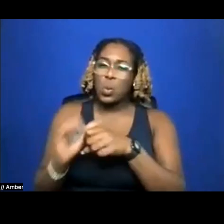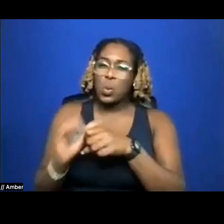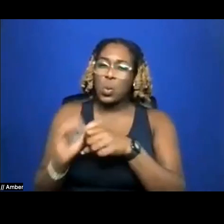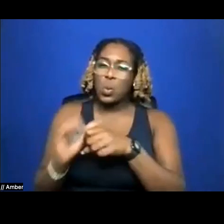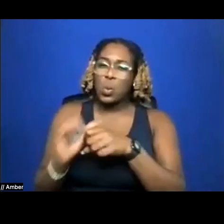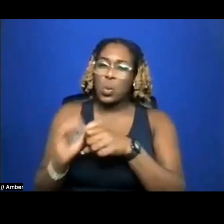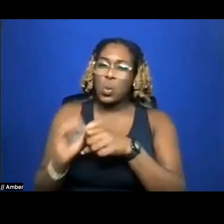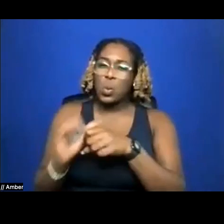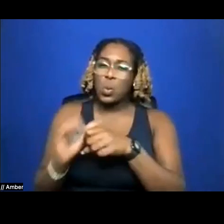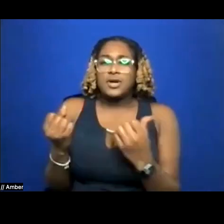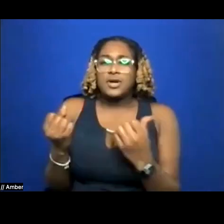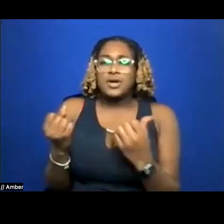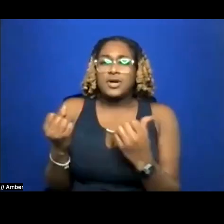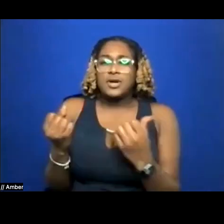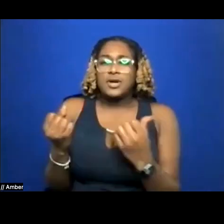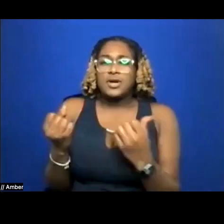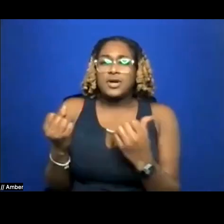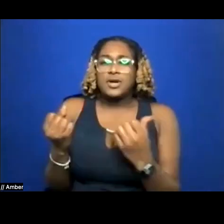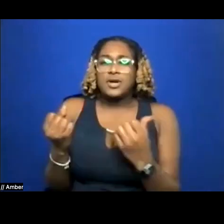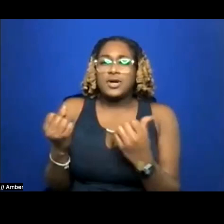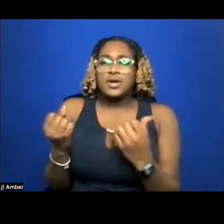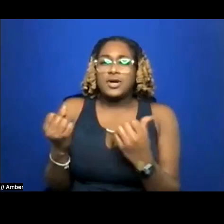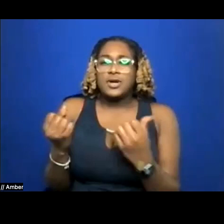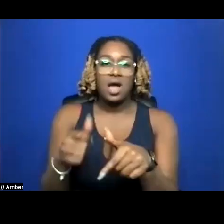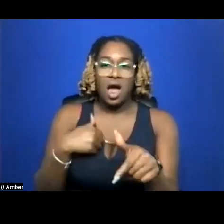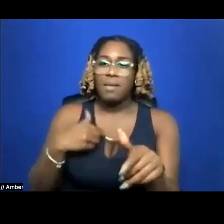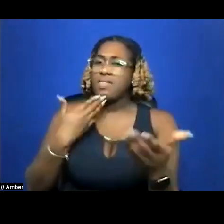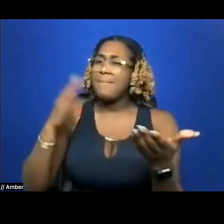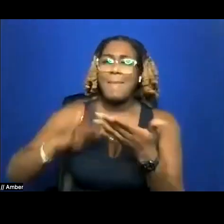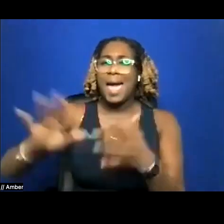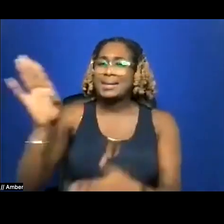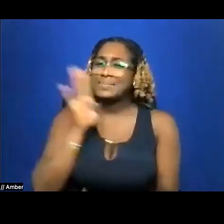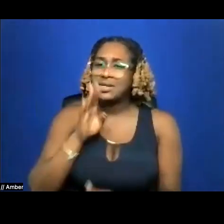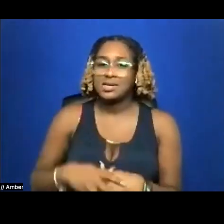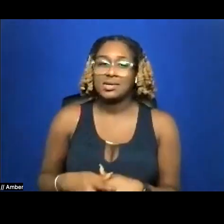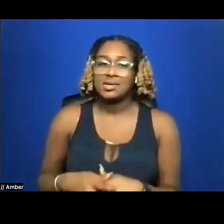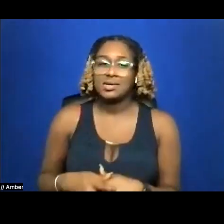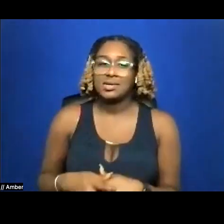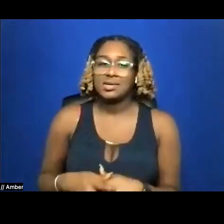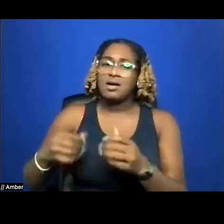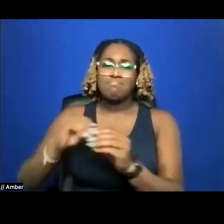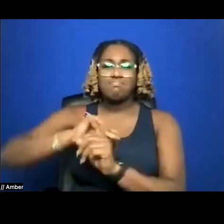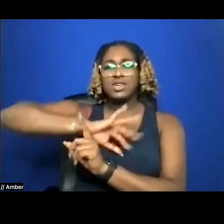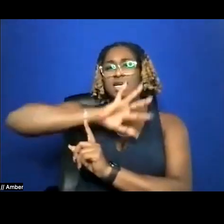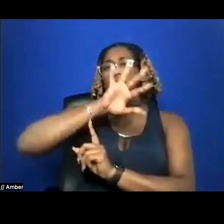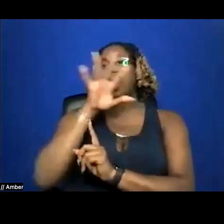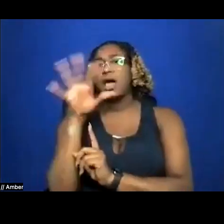Because with you, pussy, I’m the baddest bitch. A peacock spider with her fangs in another man’s